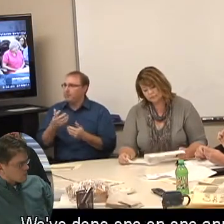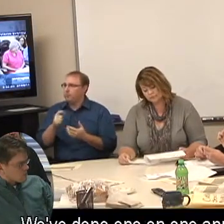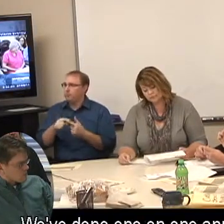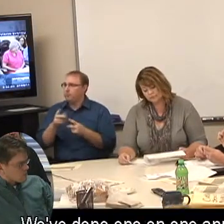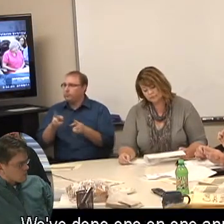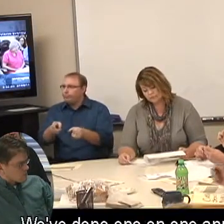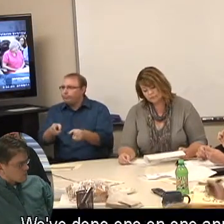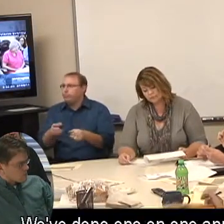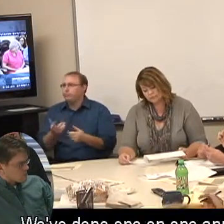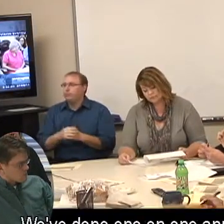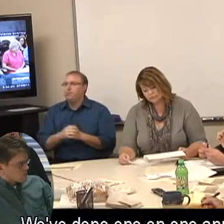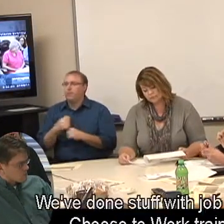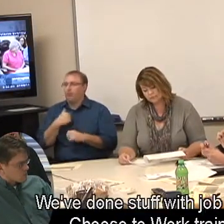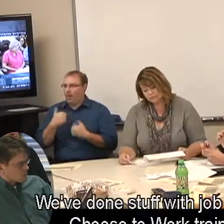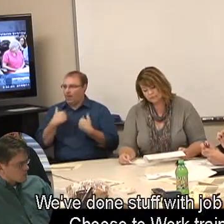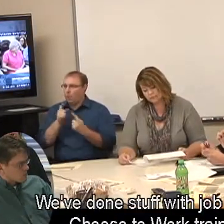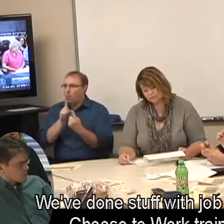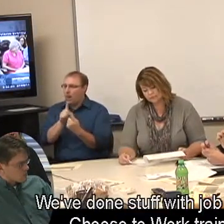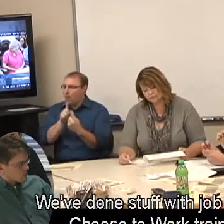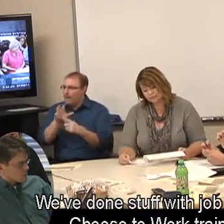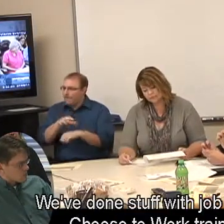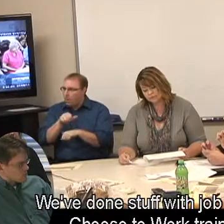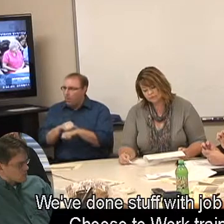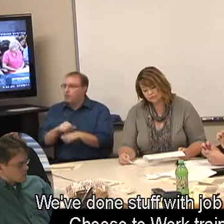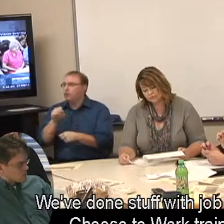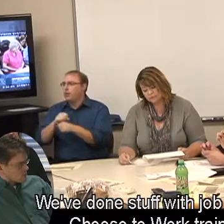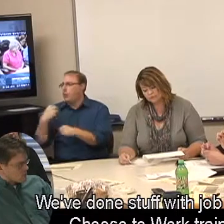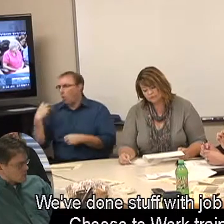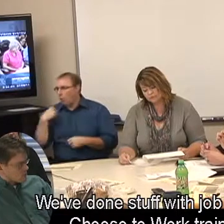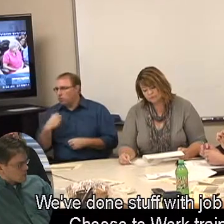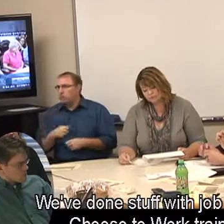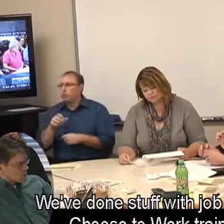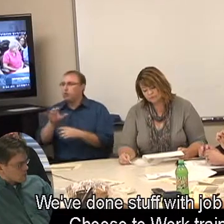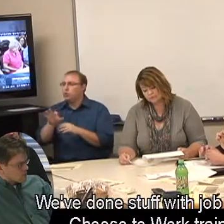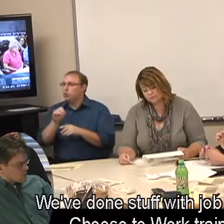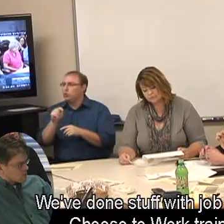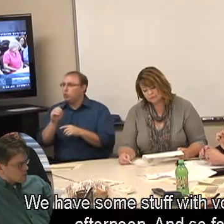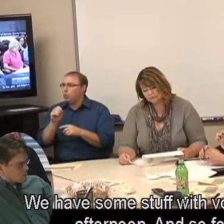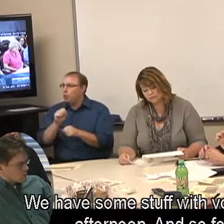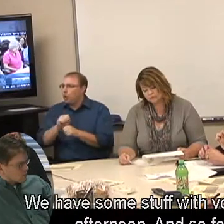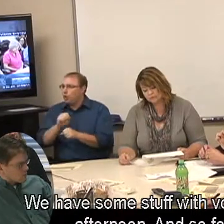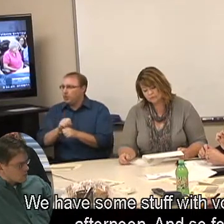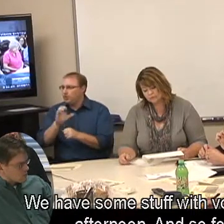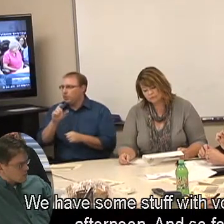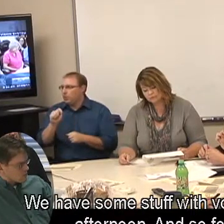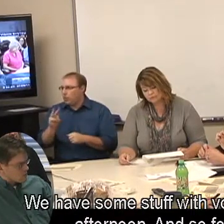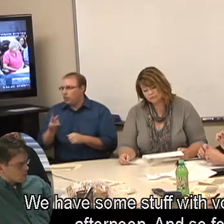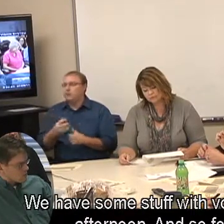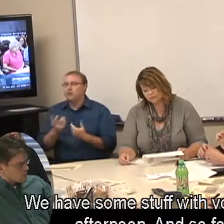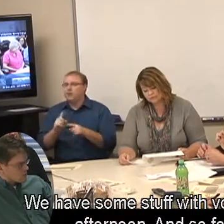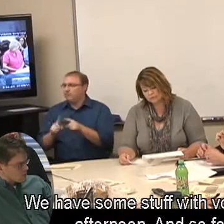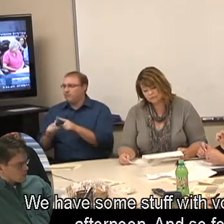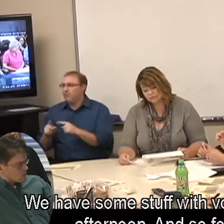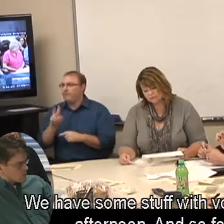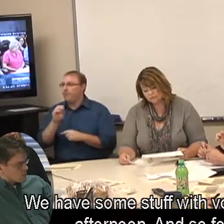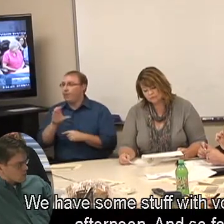We've done one on one appointments. We've done stuff with job coaches. Choose to Work trainers, We have some stuff with voc eval this afternoon. And so forth.